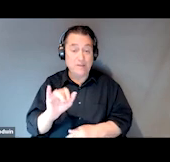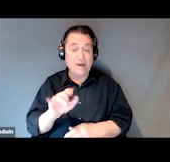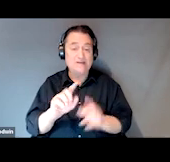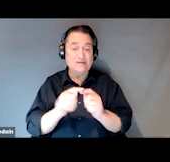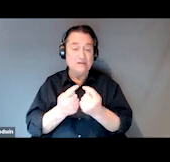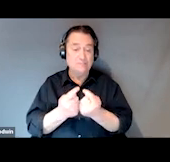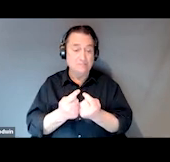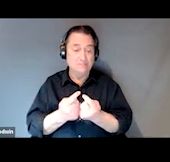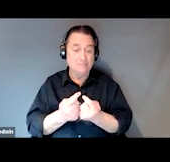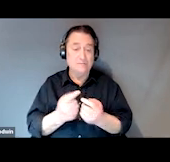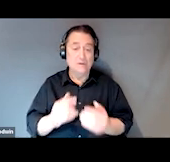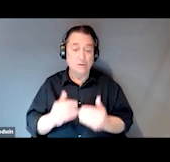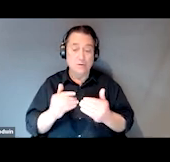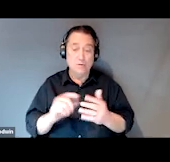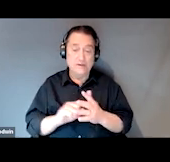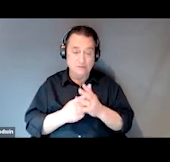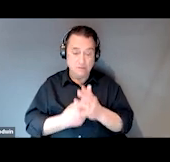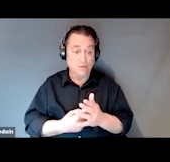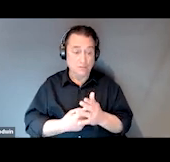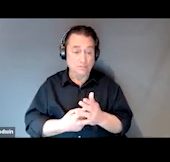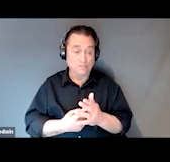And so, we'll go ahead and kick things off first